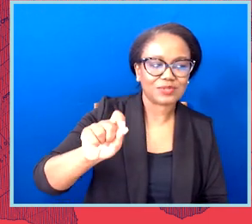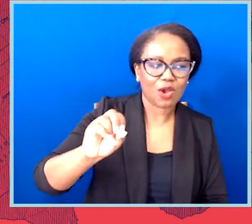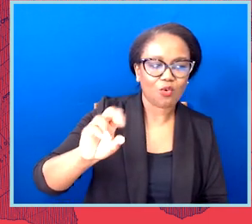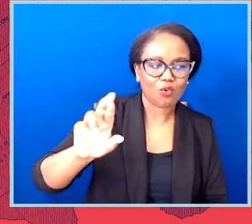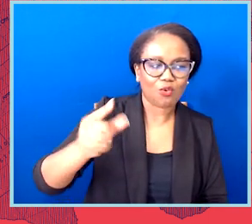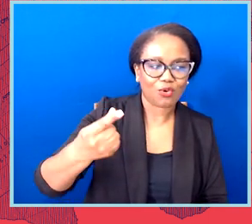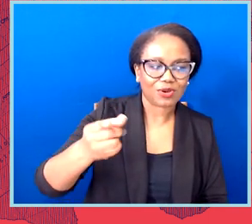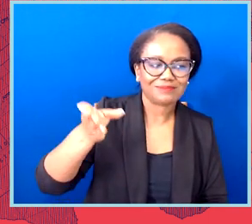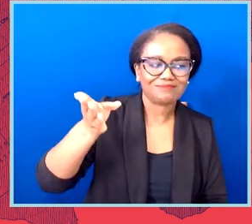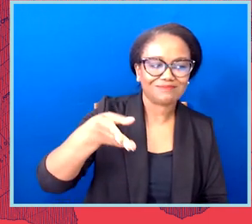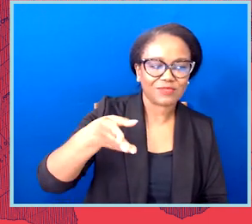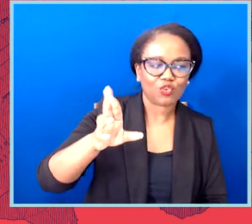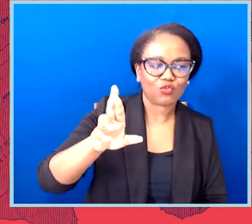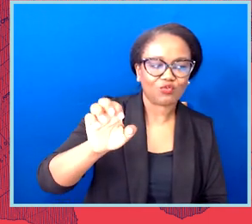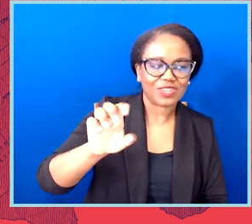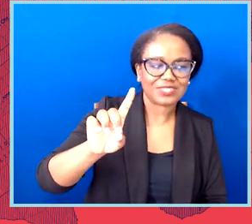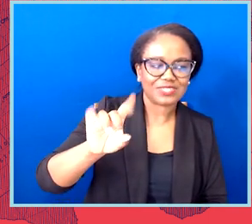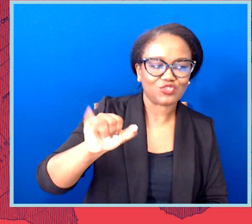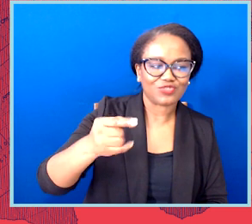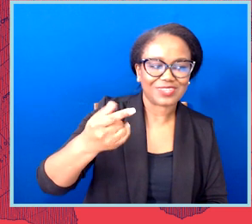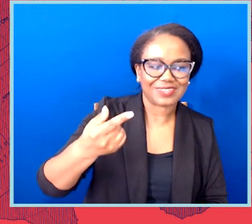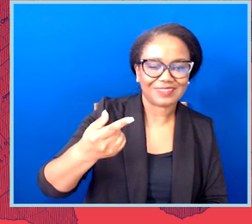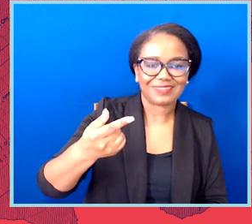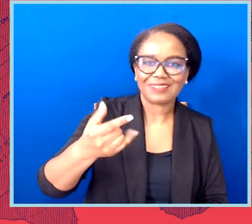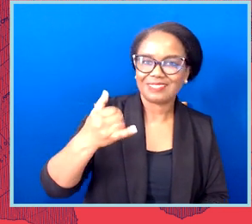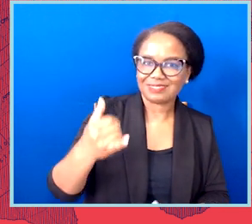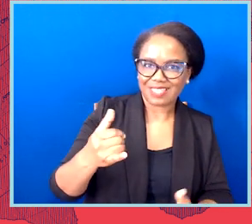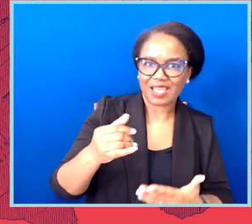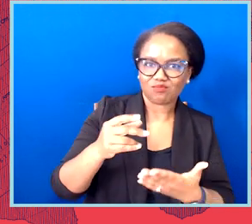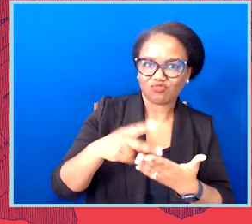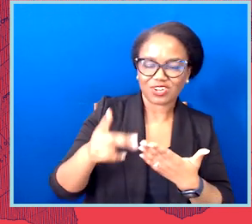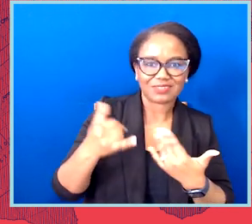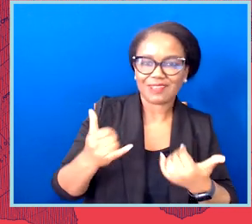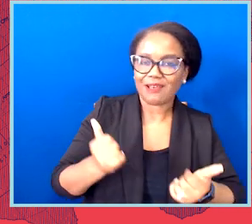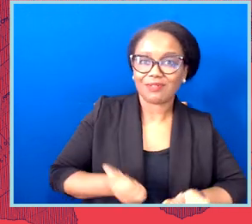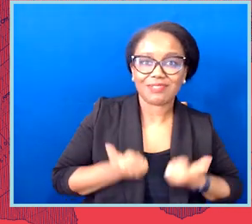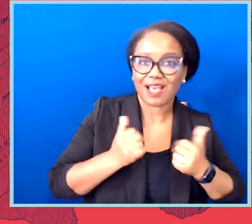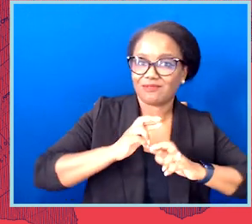This was really a collaborative process that brought in teams from across the ACLU, including